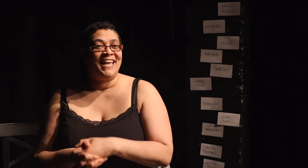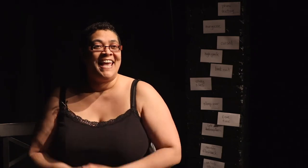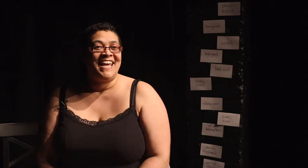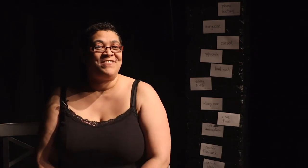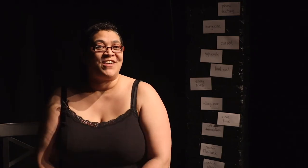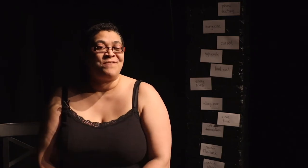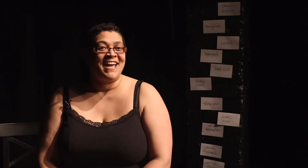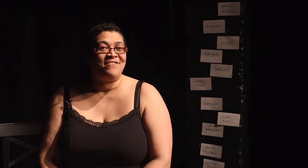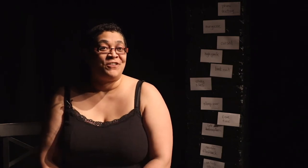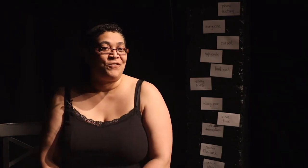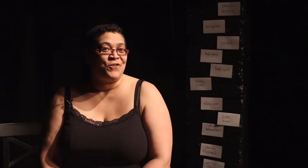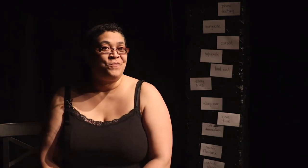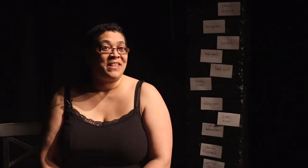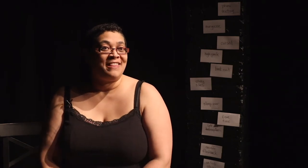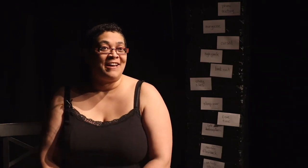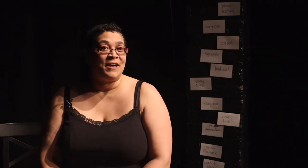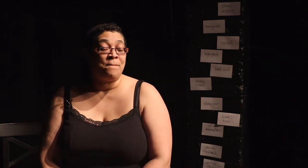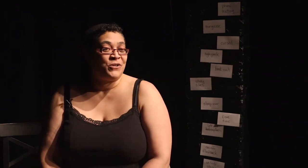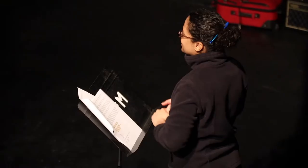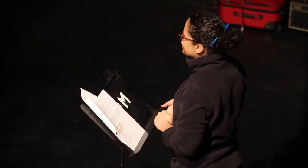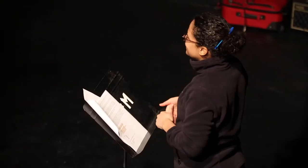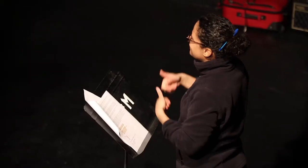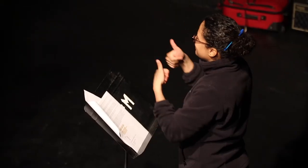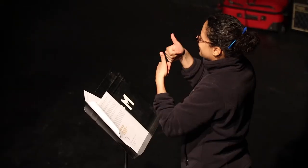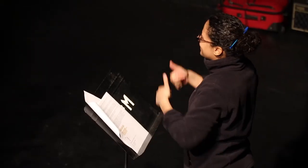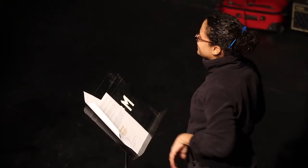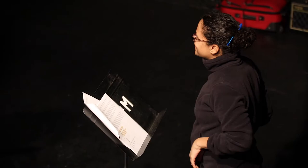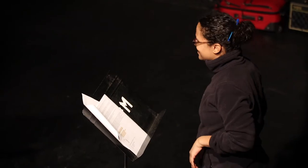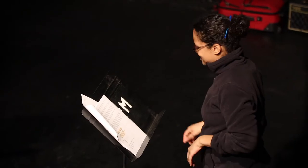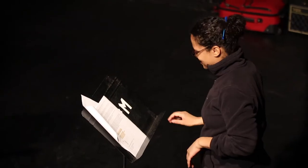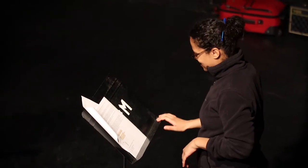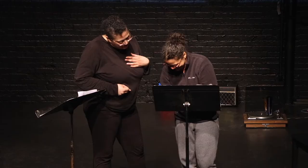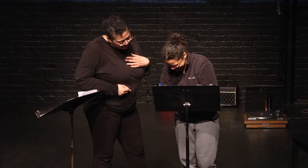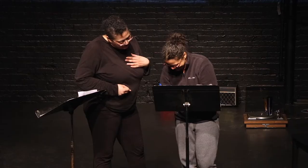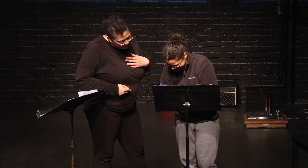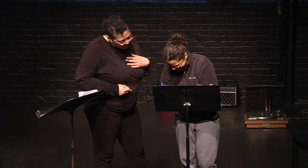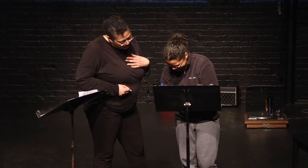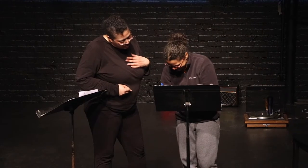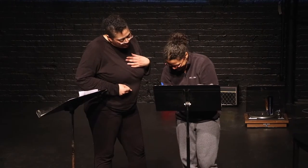We thought we'd have another go with more Tamyka in it. We started just exploring.